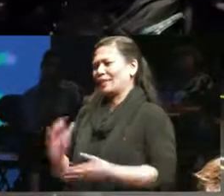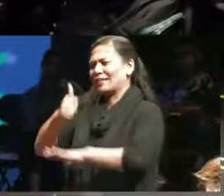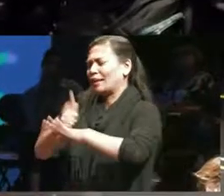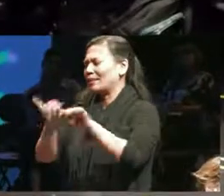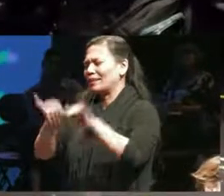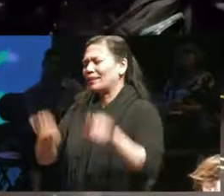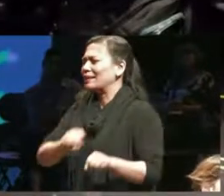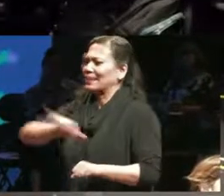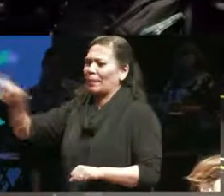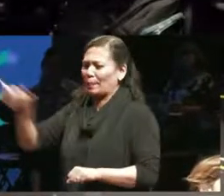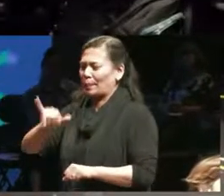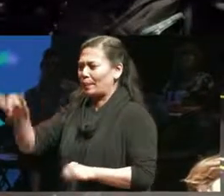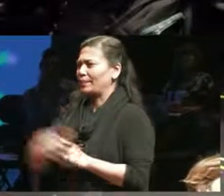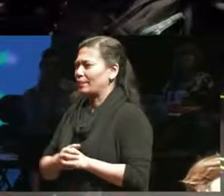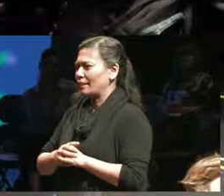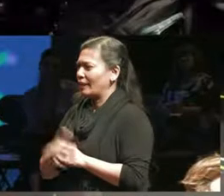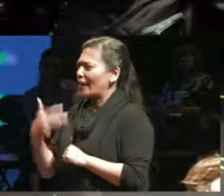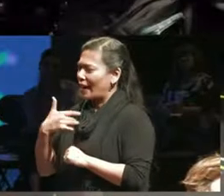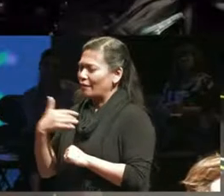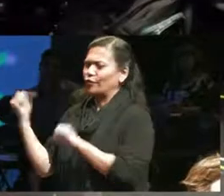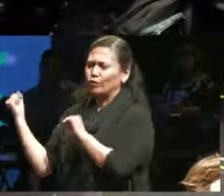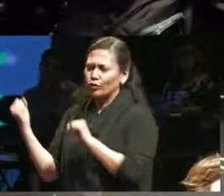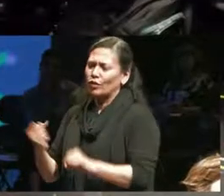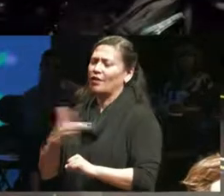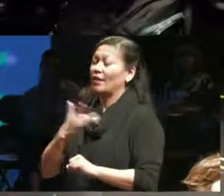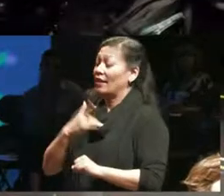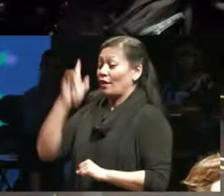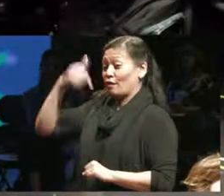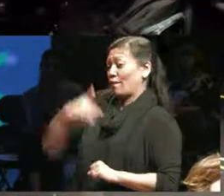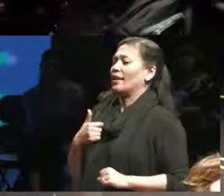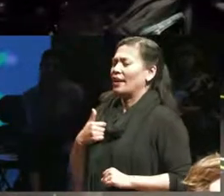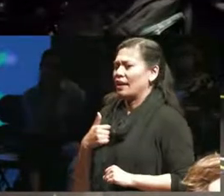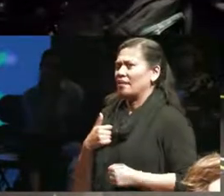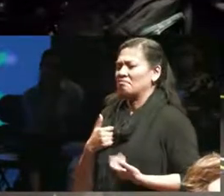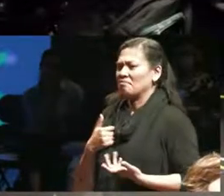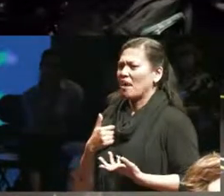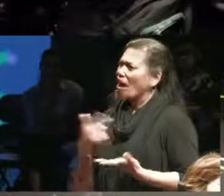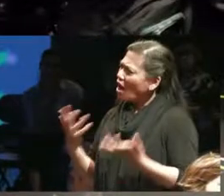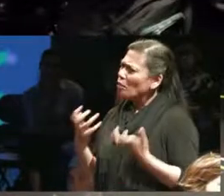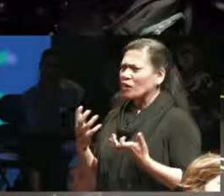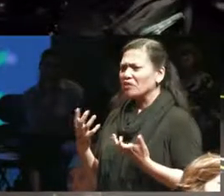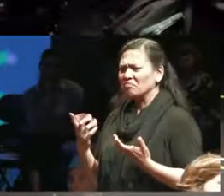so strongly about this I I know that I need to be able to go to see a play to